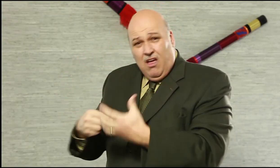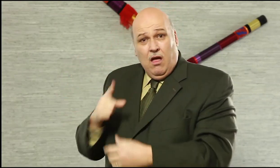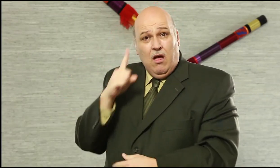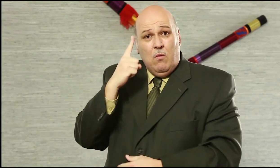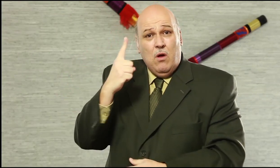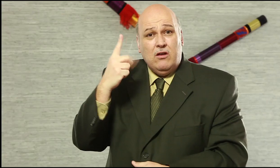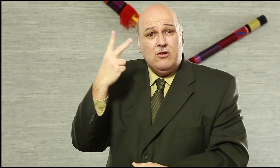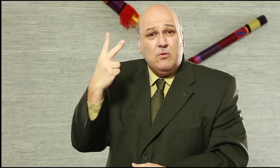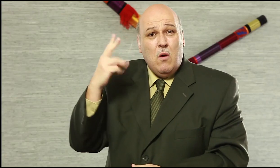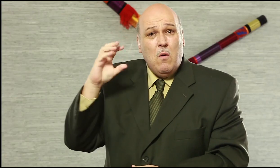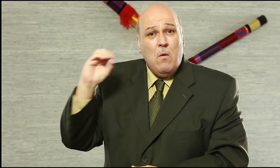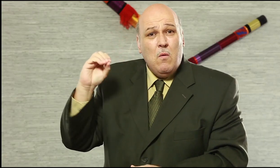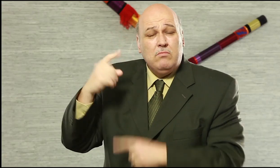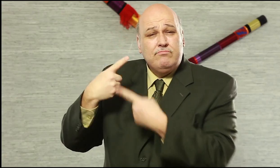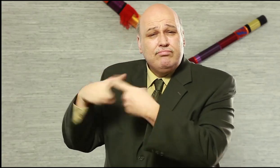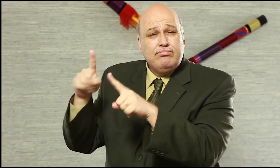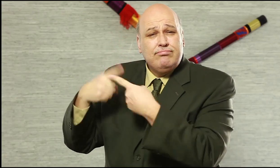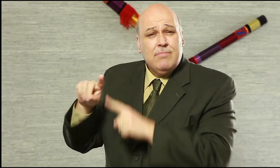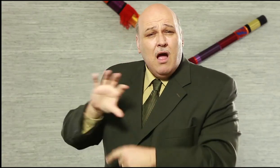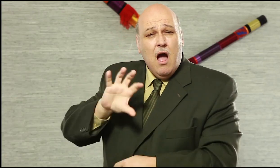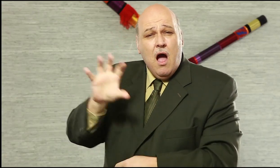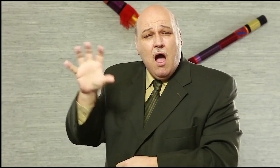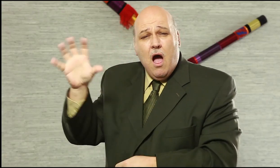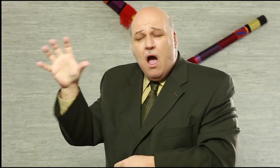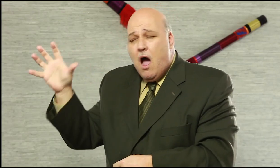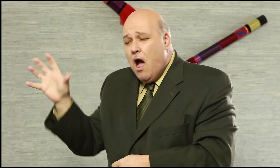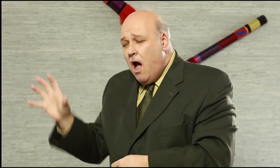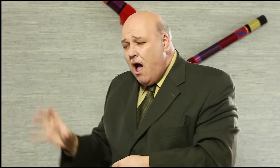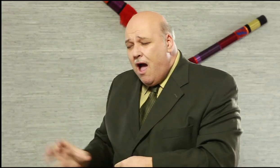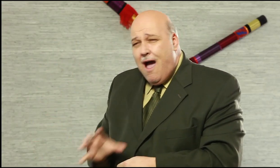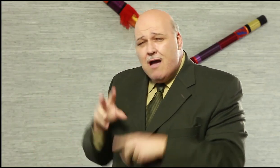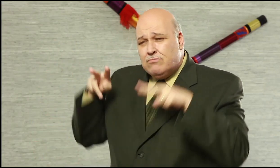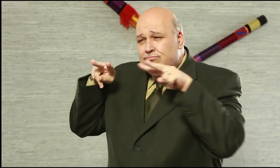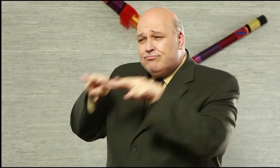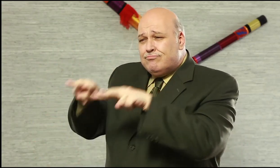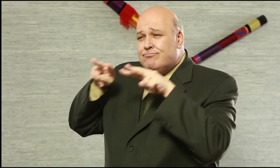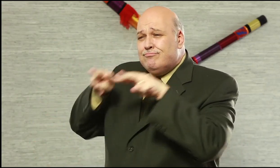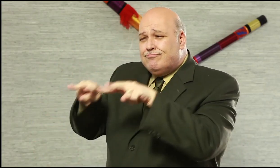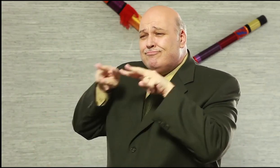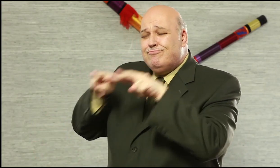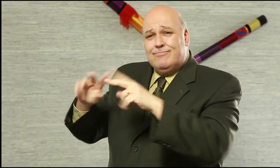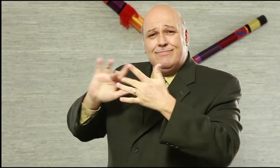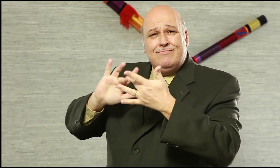world to watch every week! People from over